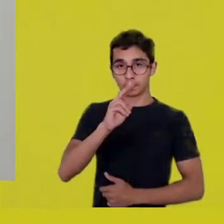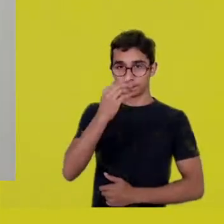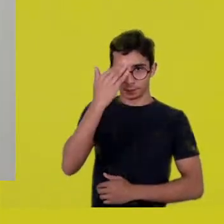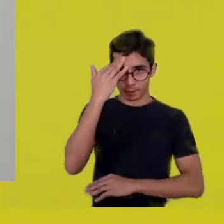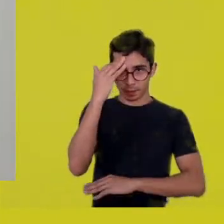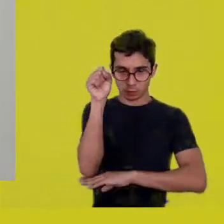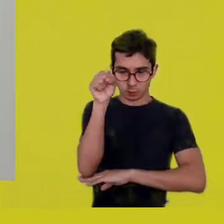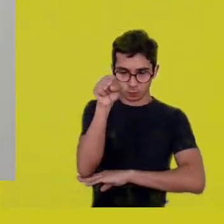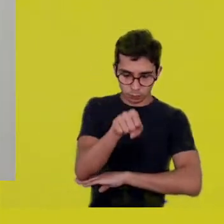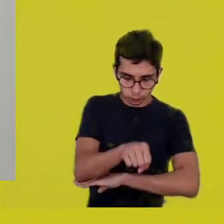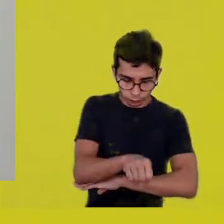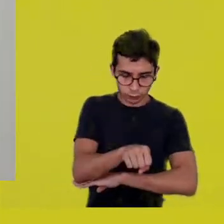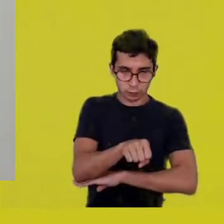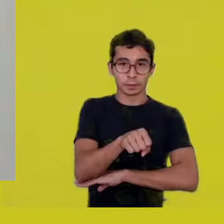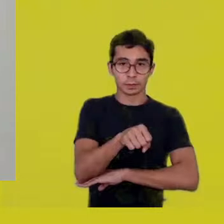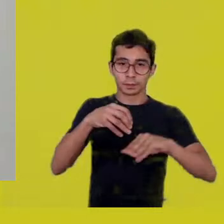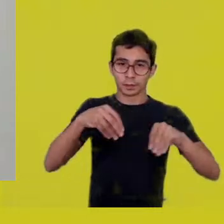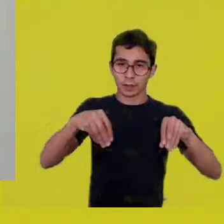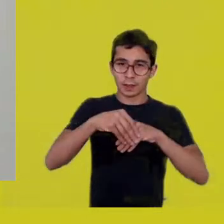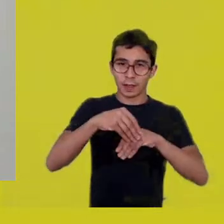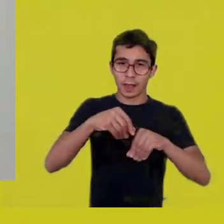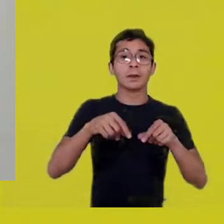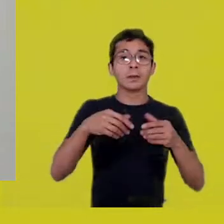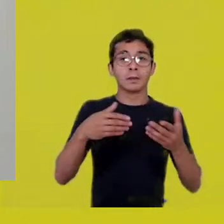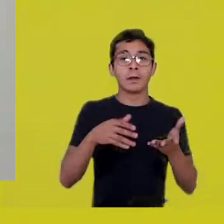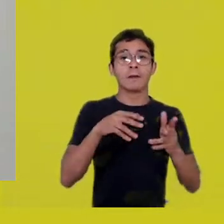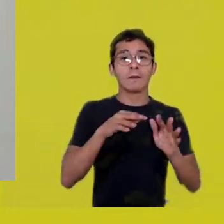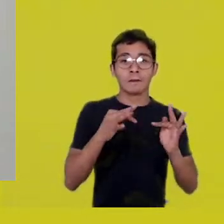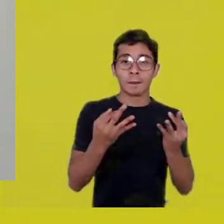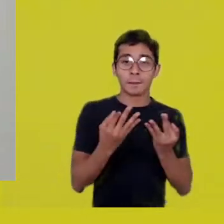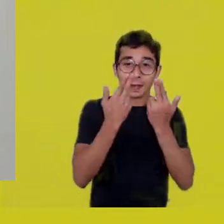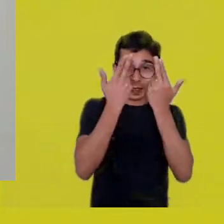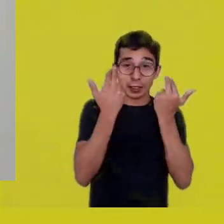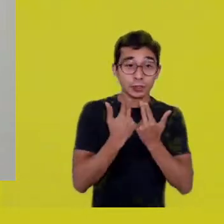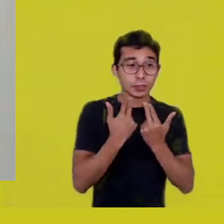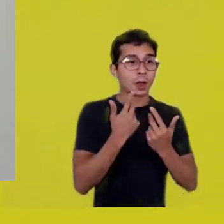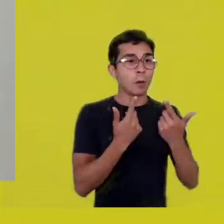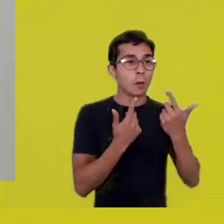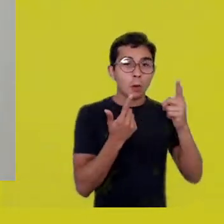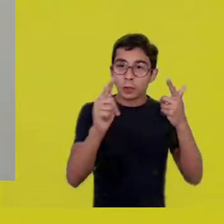and summon our cousins from our other Native families in this region,